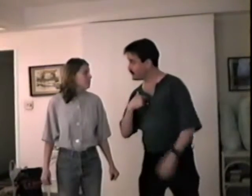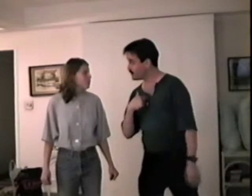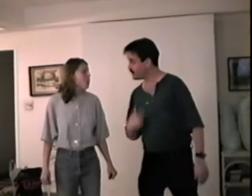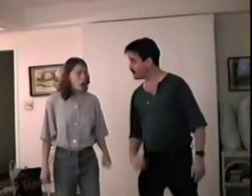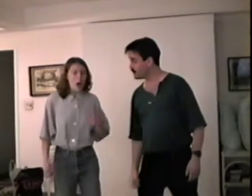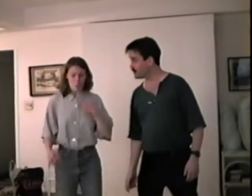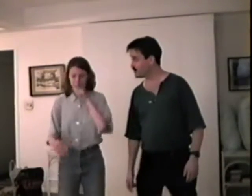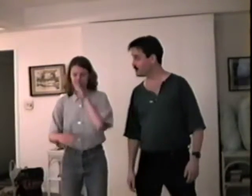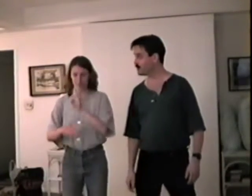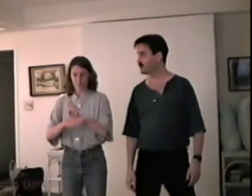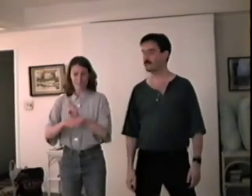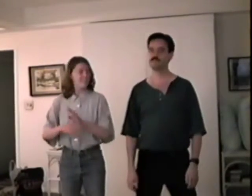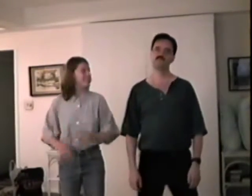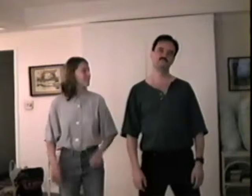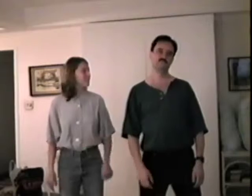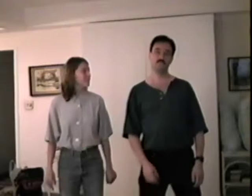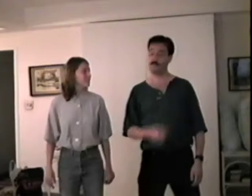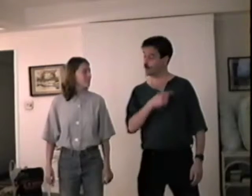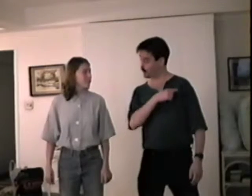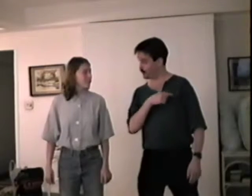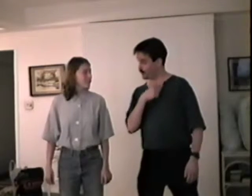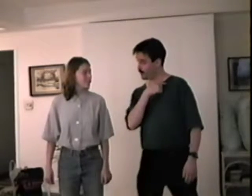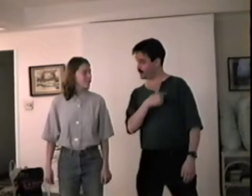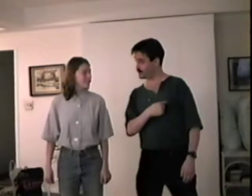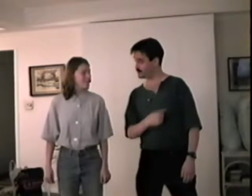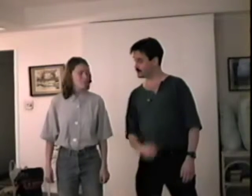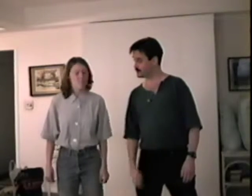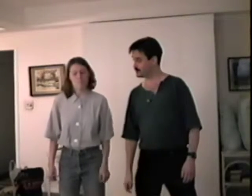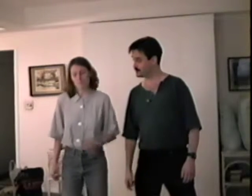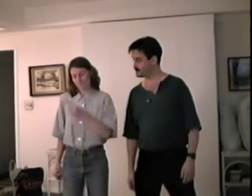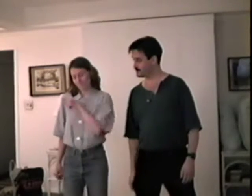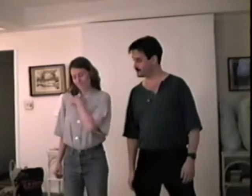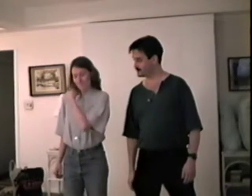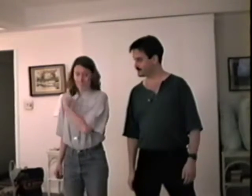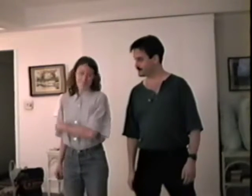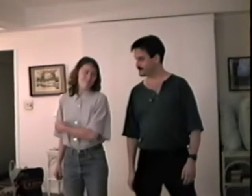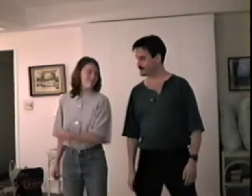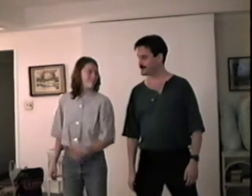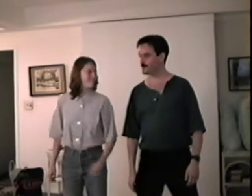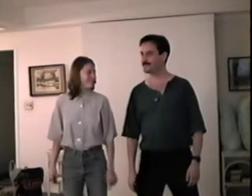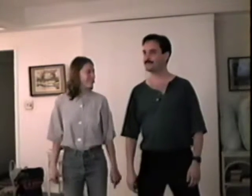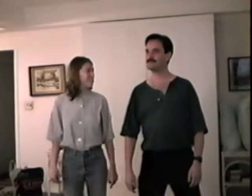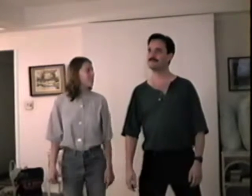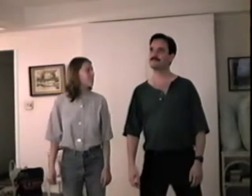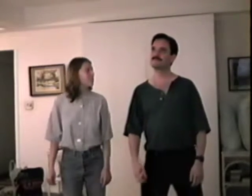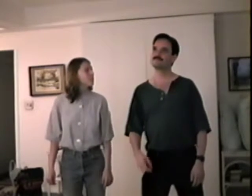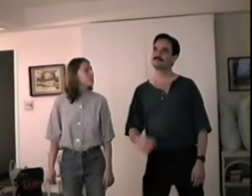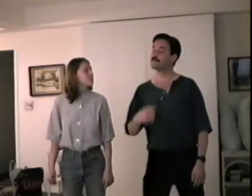I promise. For sure. For sure!